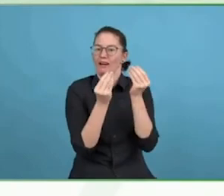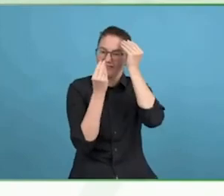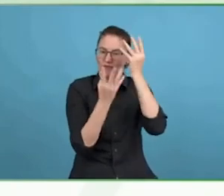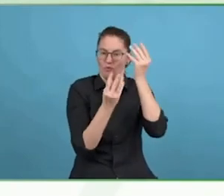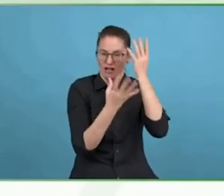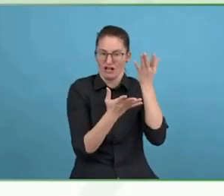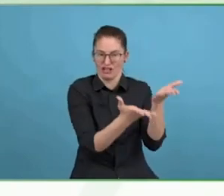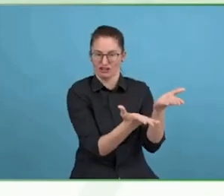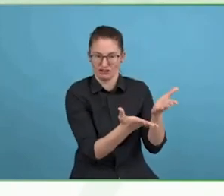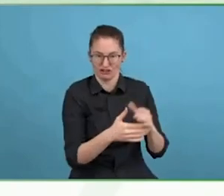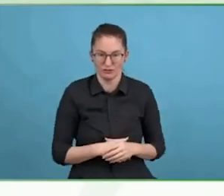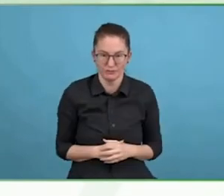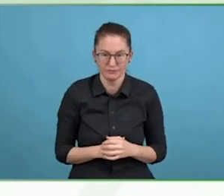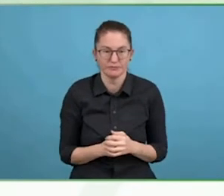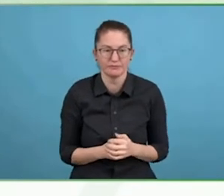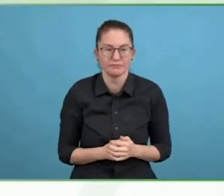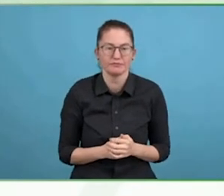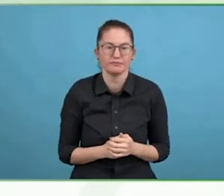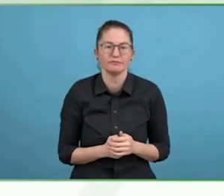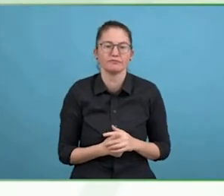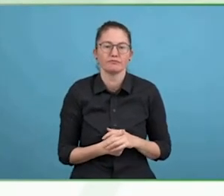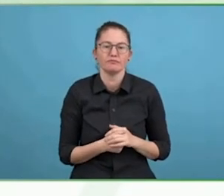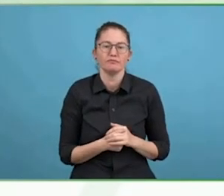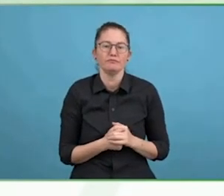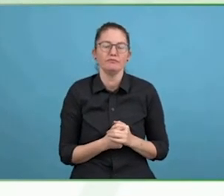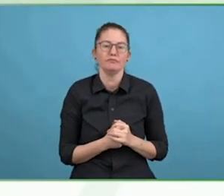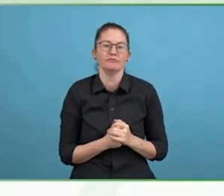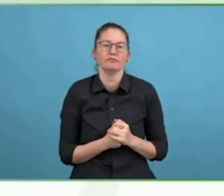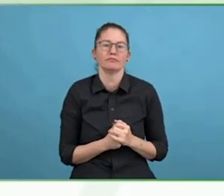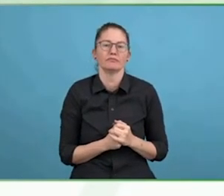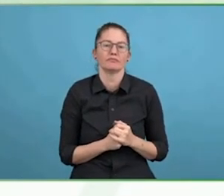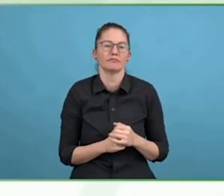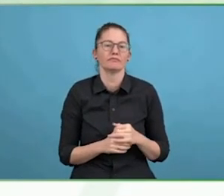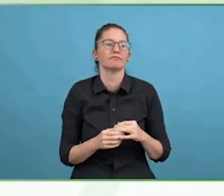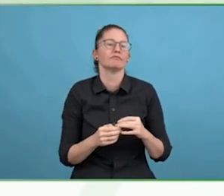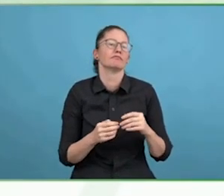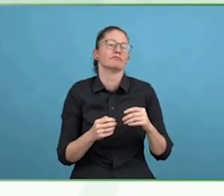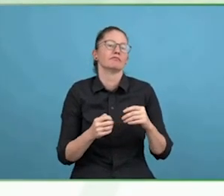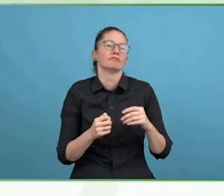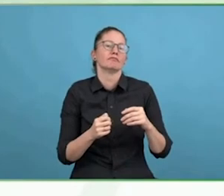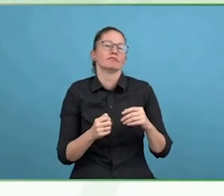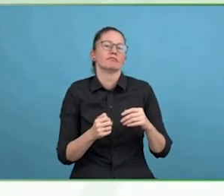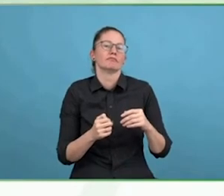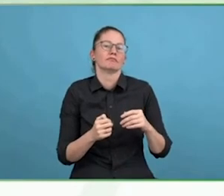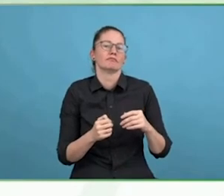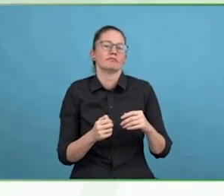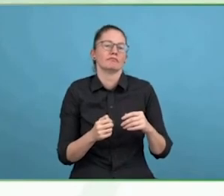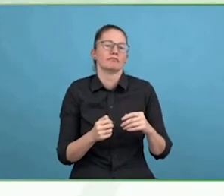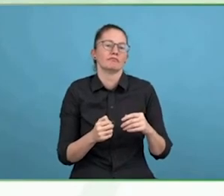that is really neat, and let's talk to him further about that. So, we use a variety of communicational tools.